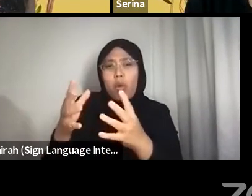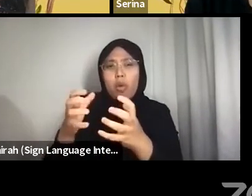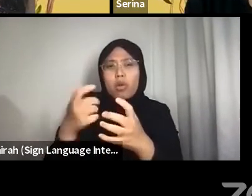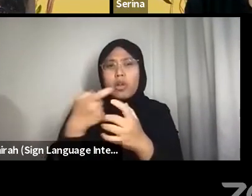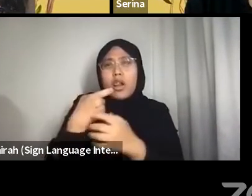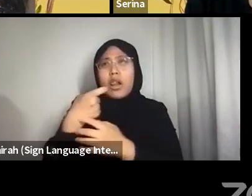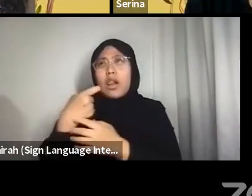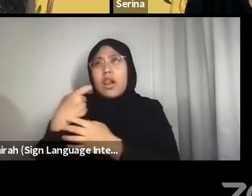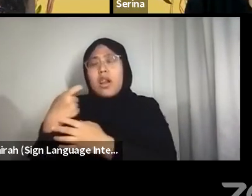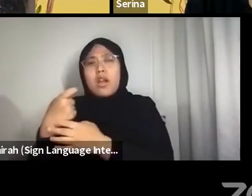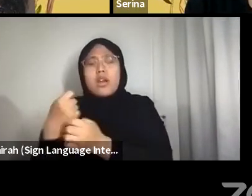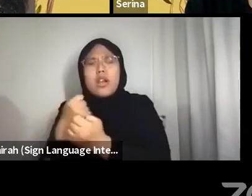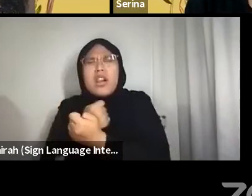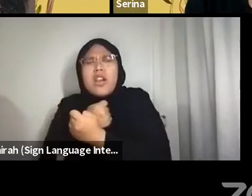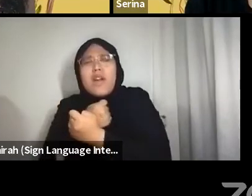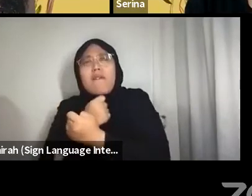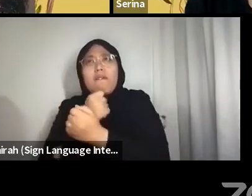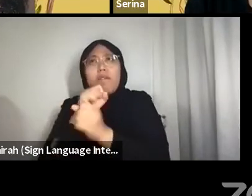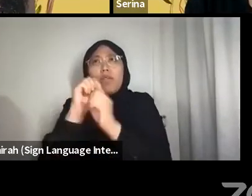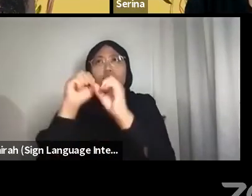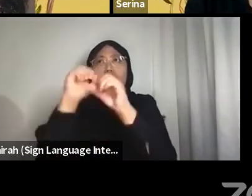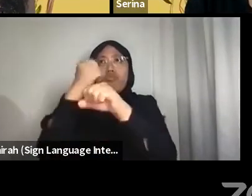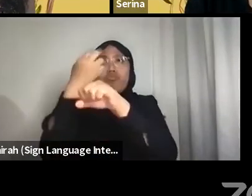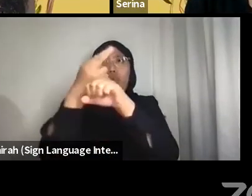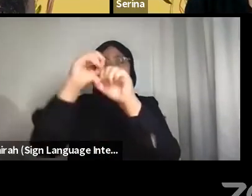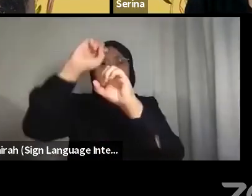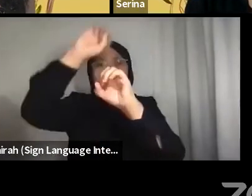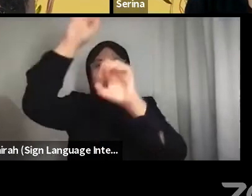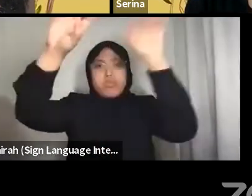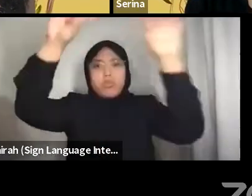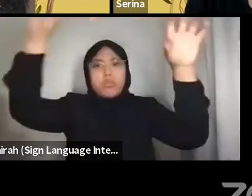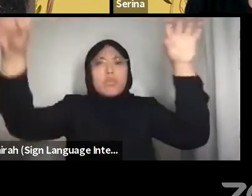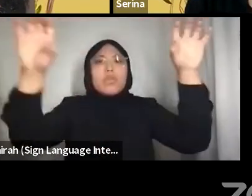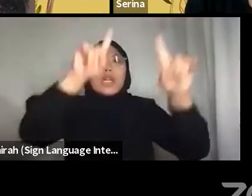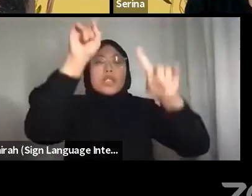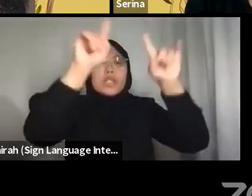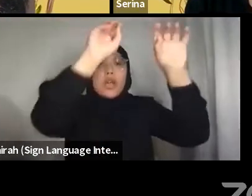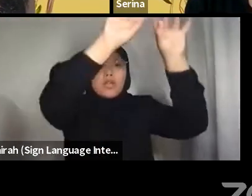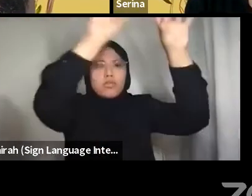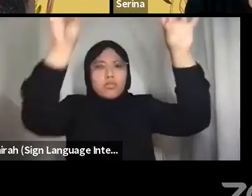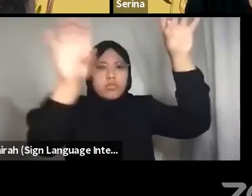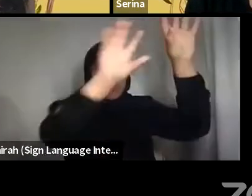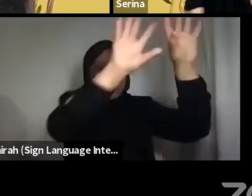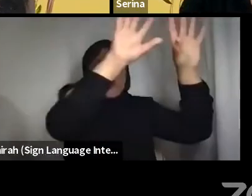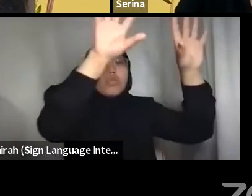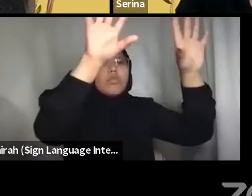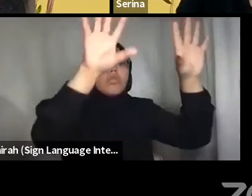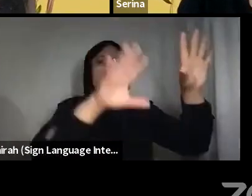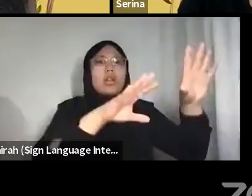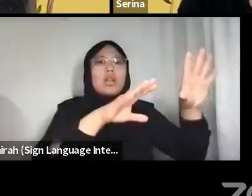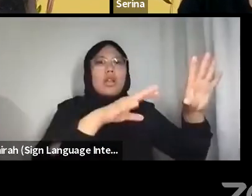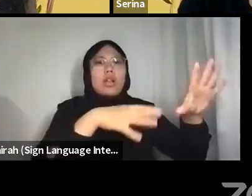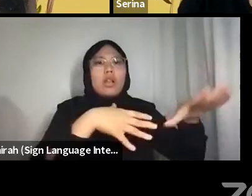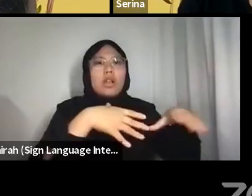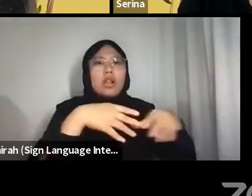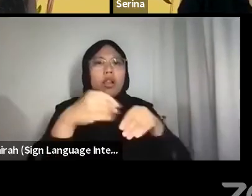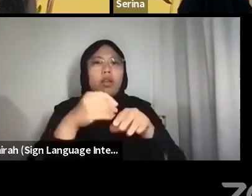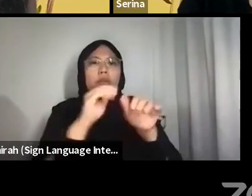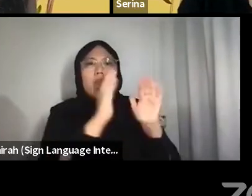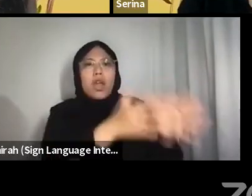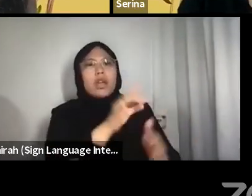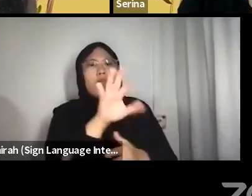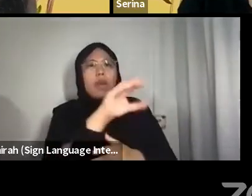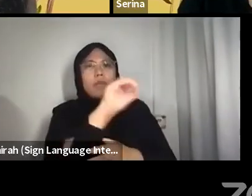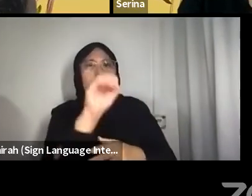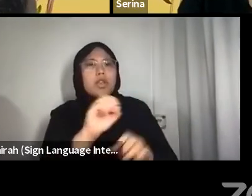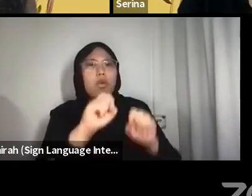95 peratus lautan/Masih belum diselami/ Dan belum dijejaki/Kerana/Mereka takut kelemasan